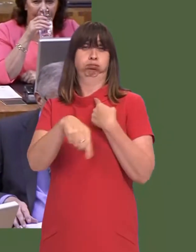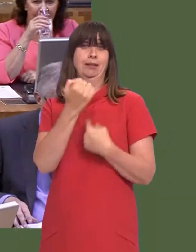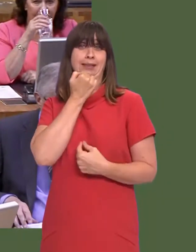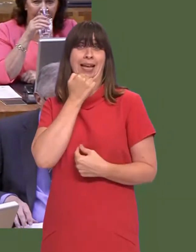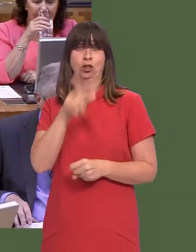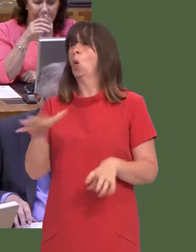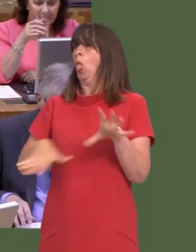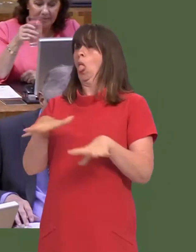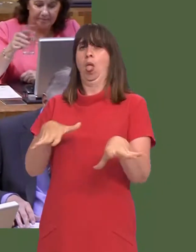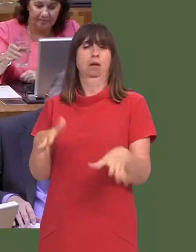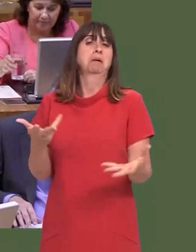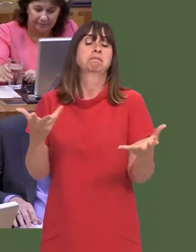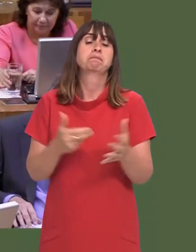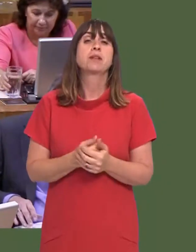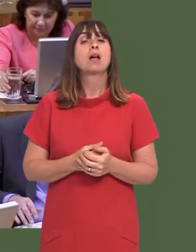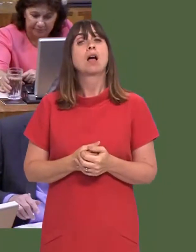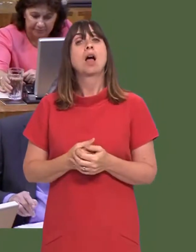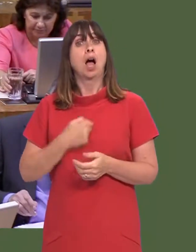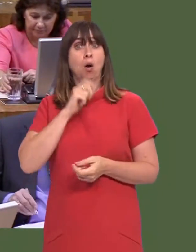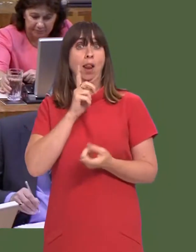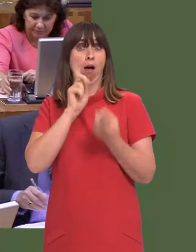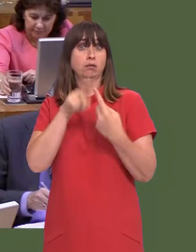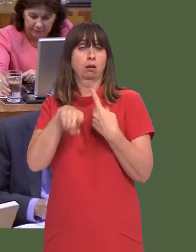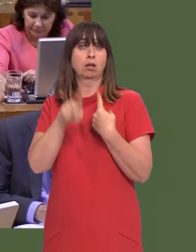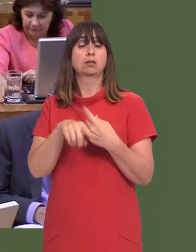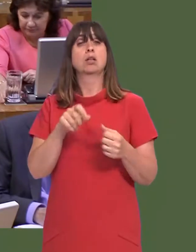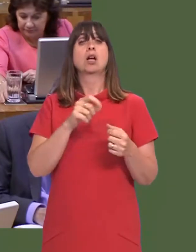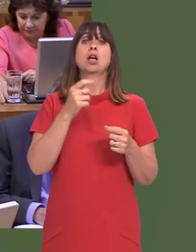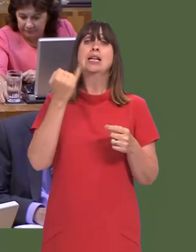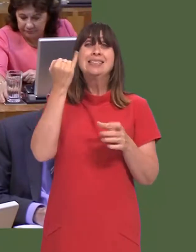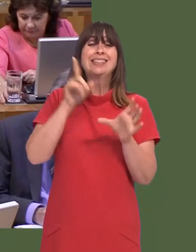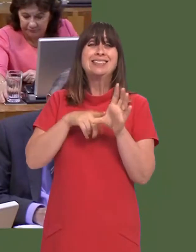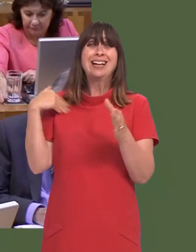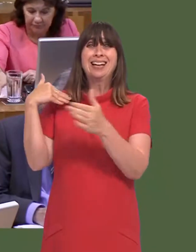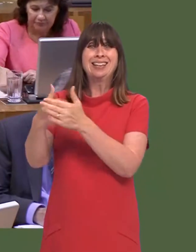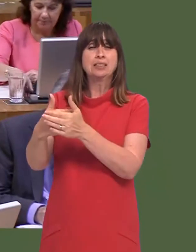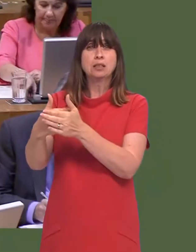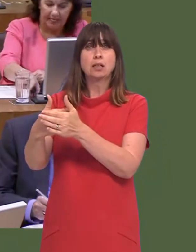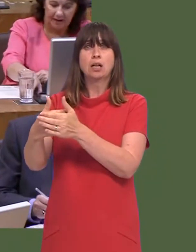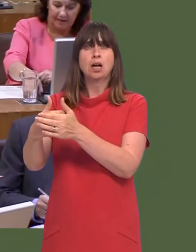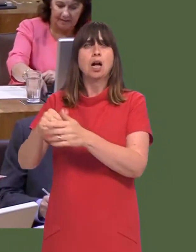she was clearly knocked backwards by it verbally. But let me give you some more direct answers: the project six years ago is not the same